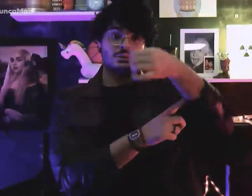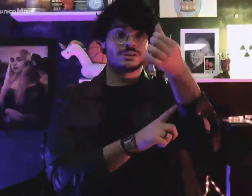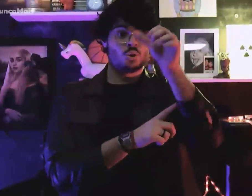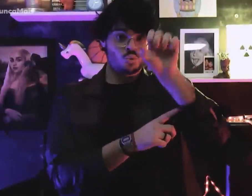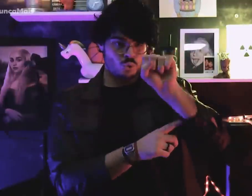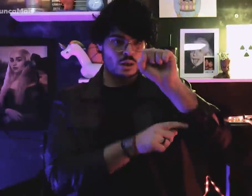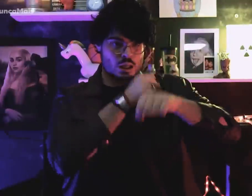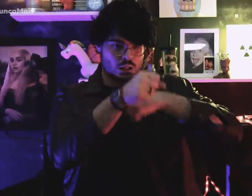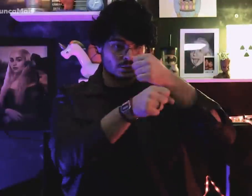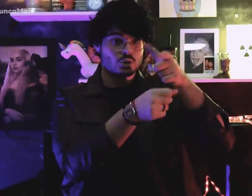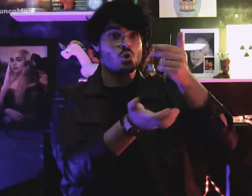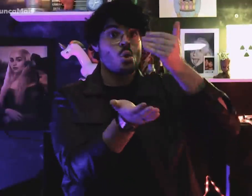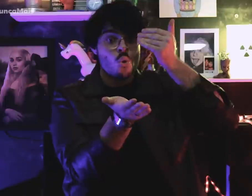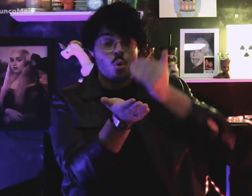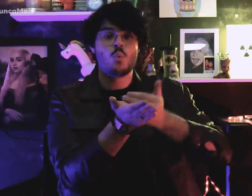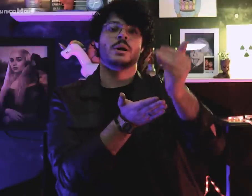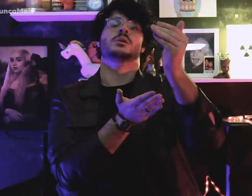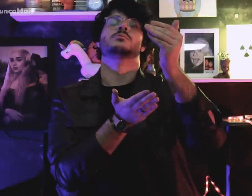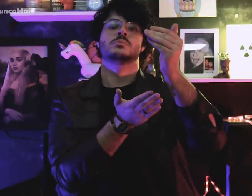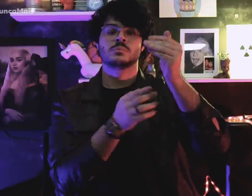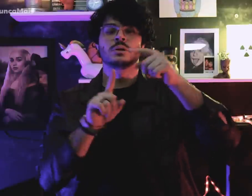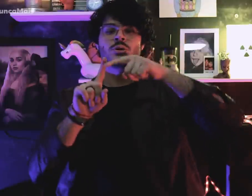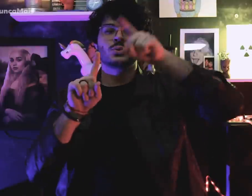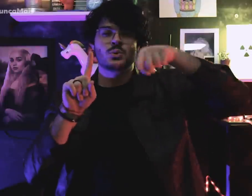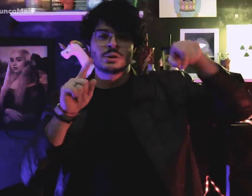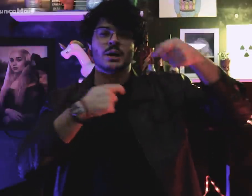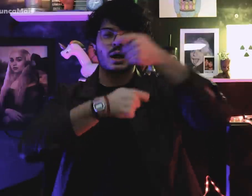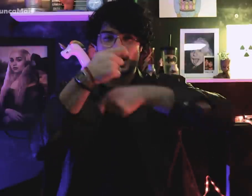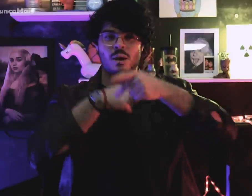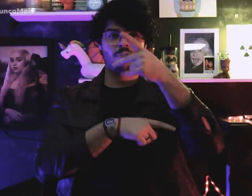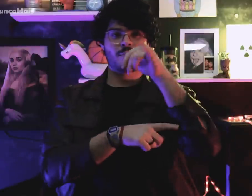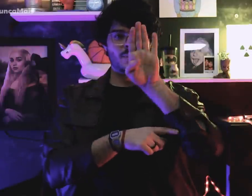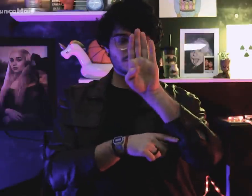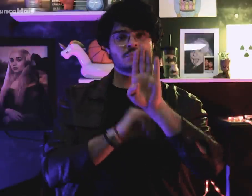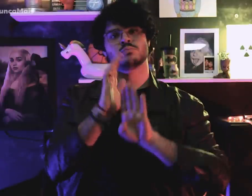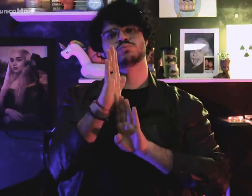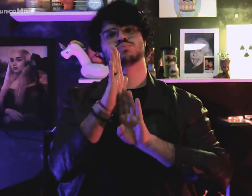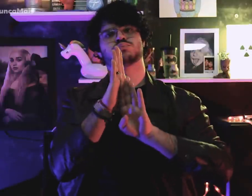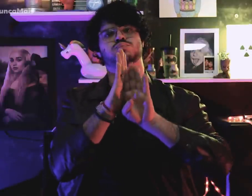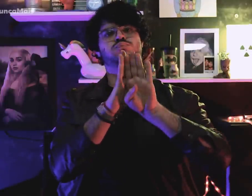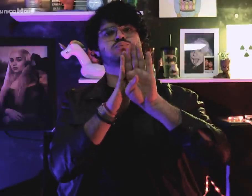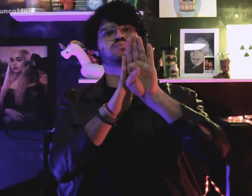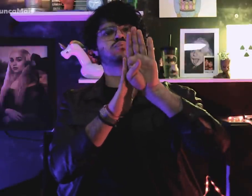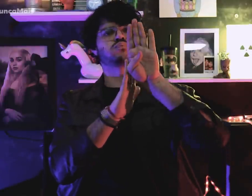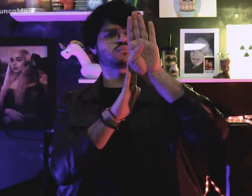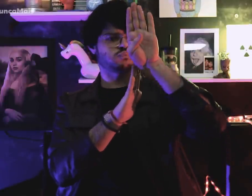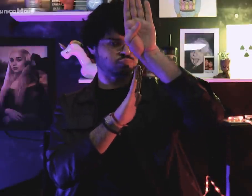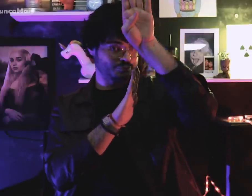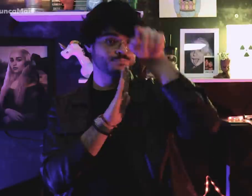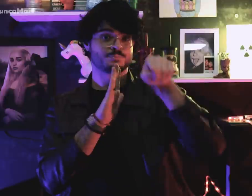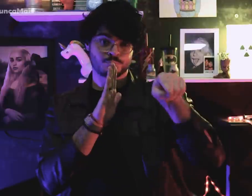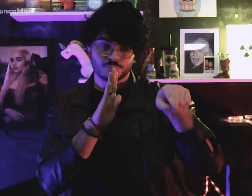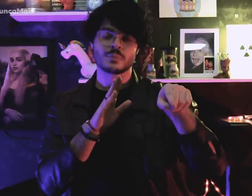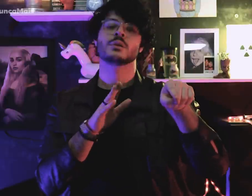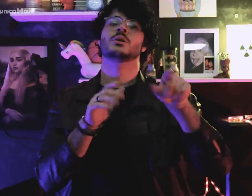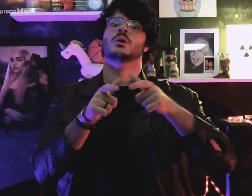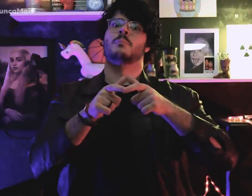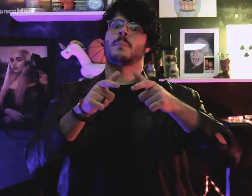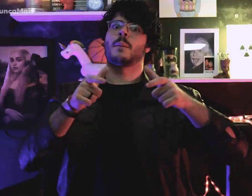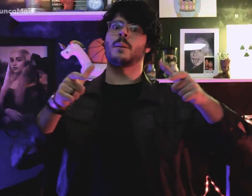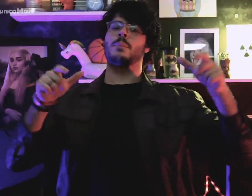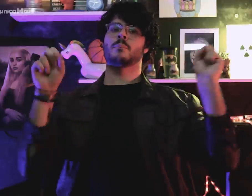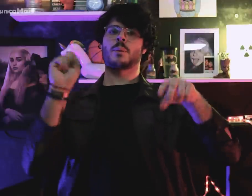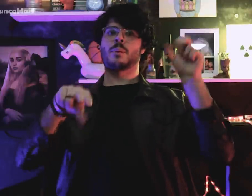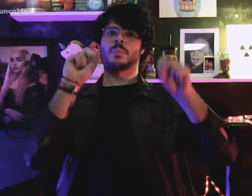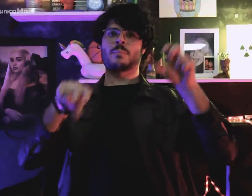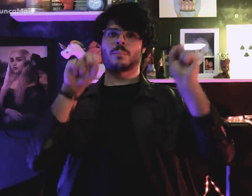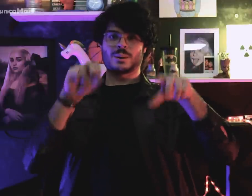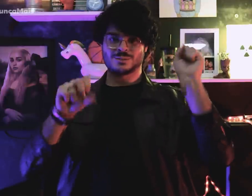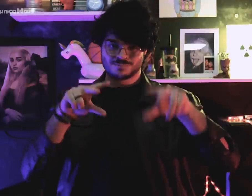A partir de 1968, houve crescimento econômico e o PIB aumentou, gerando vagas de emprego,